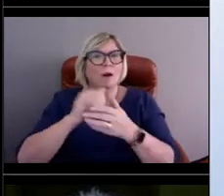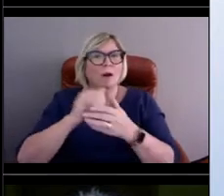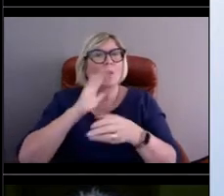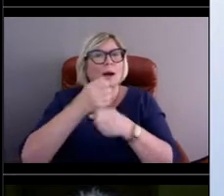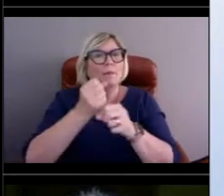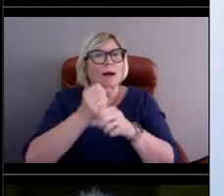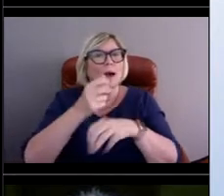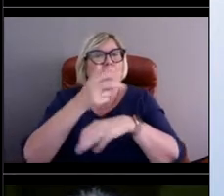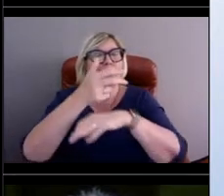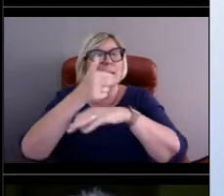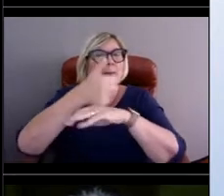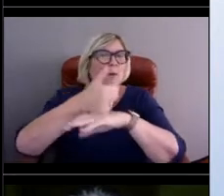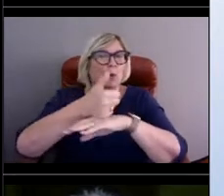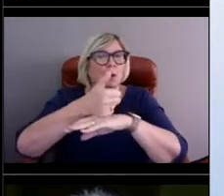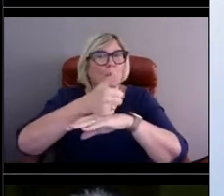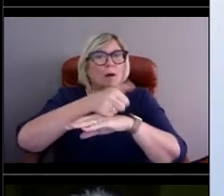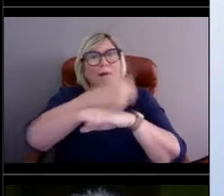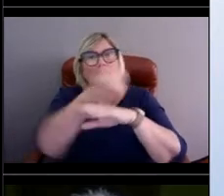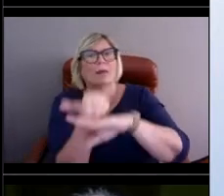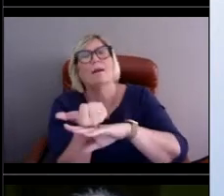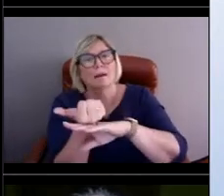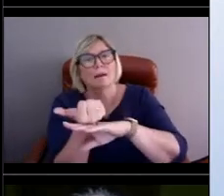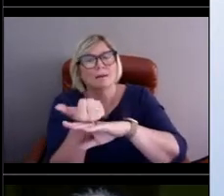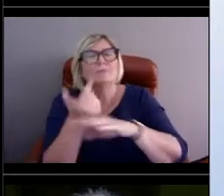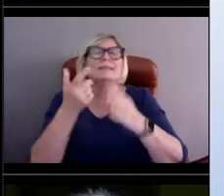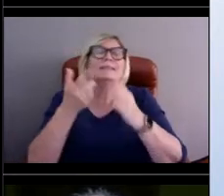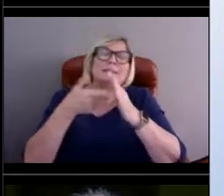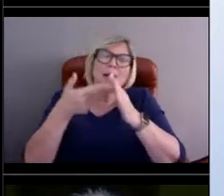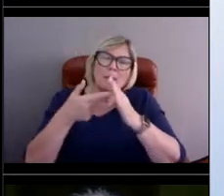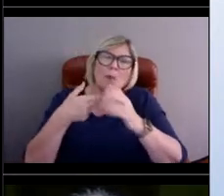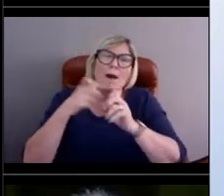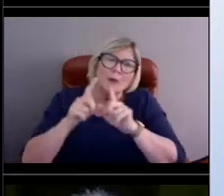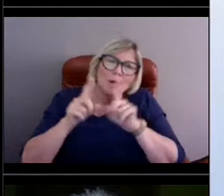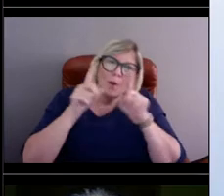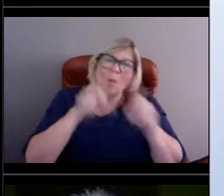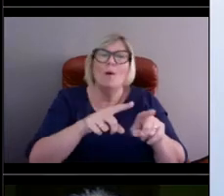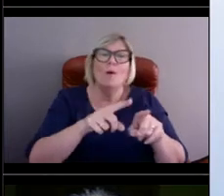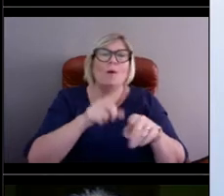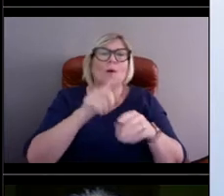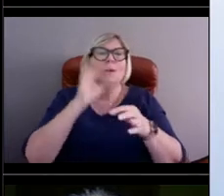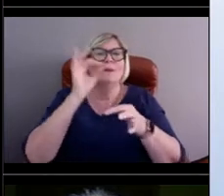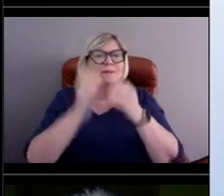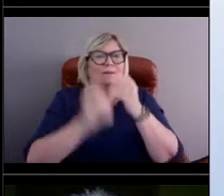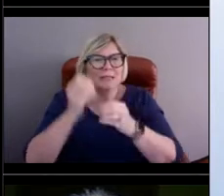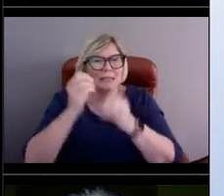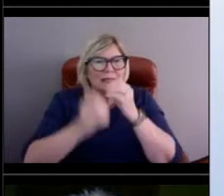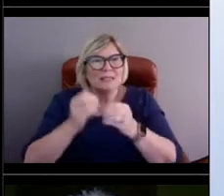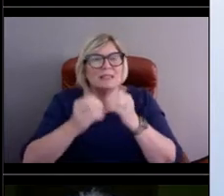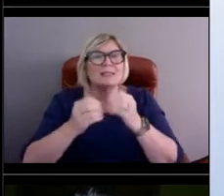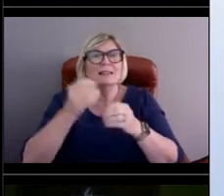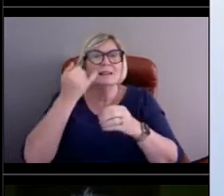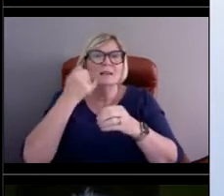So occasionally we do have to go out and fix those buoys when they do flip over, incur damage.